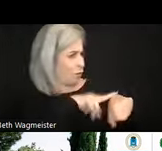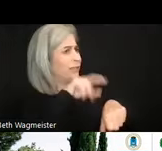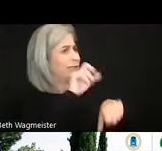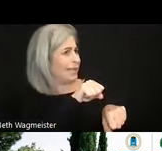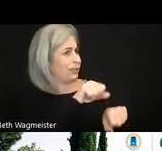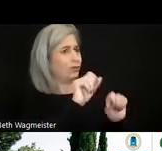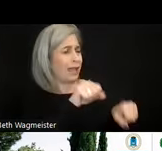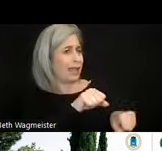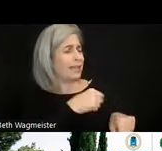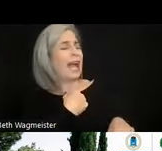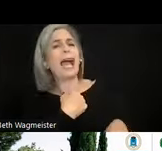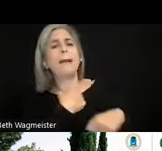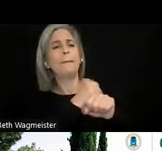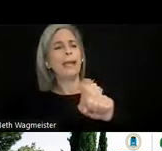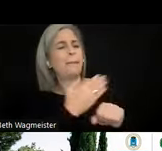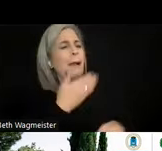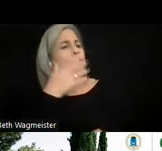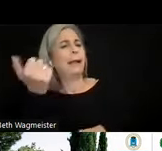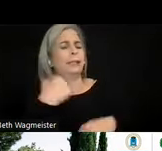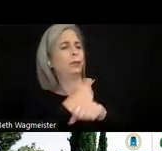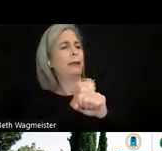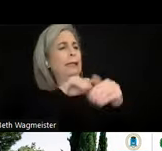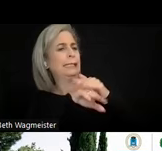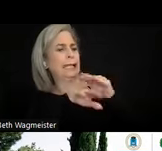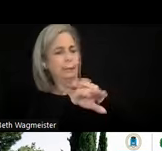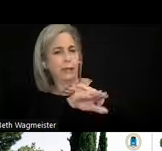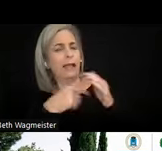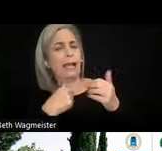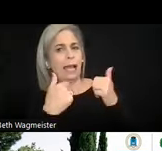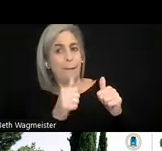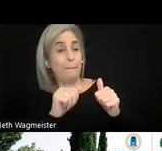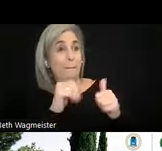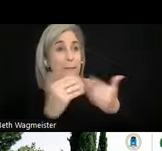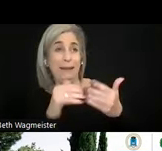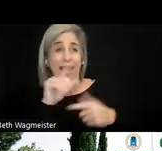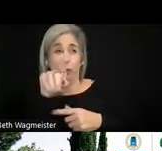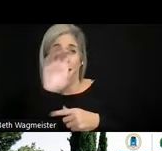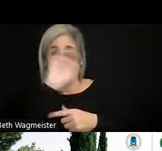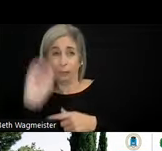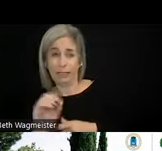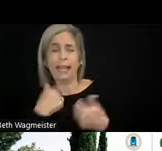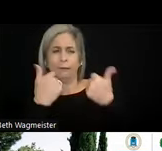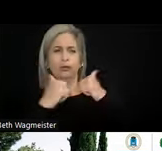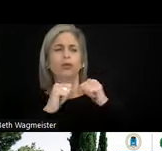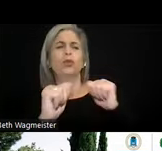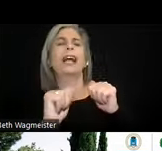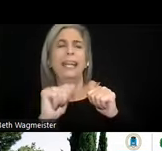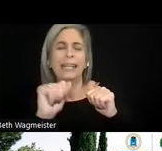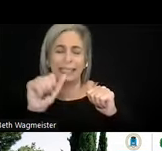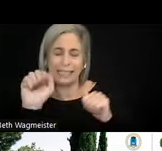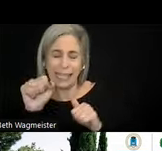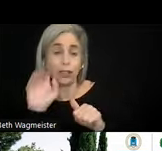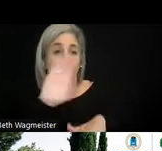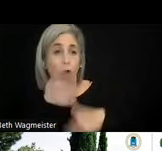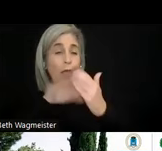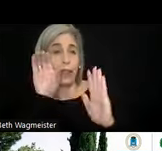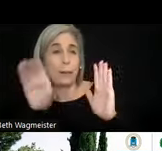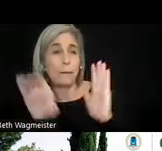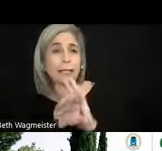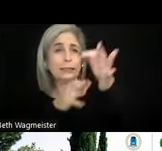I've made my best to make it accessible. It may not be 100%. They have descriptions I have checks